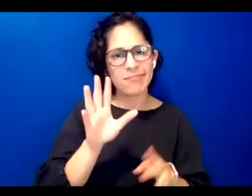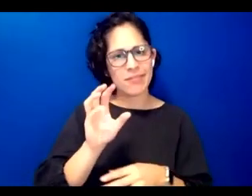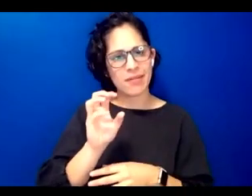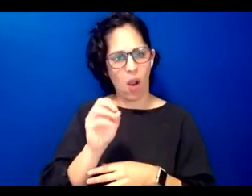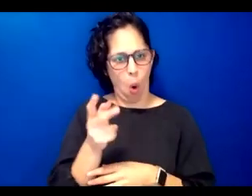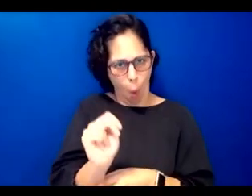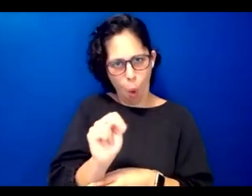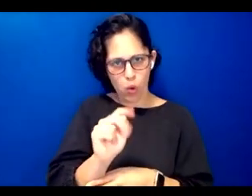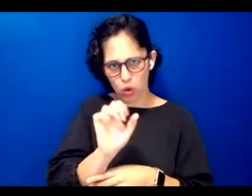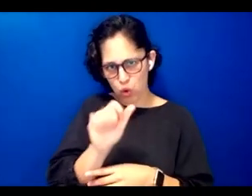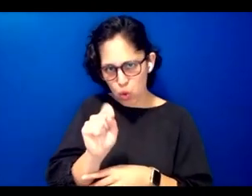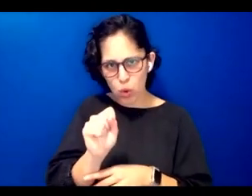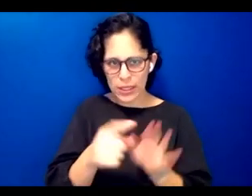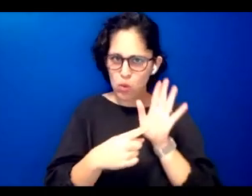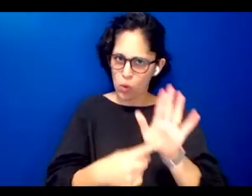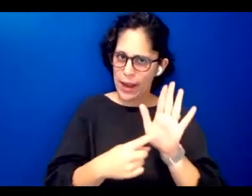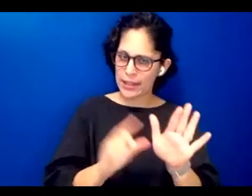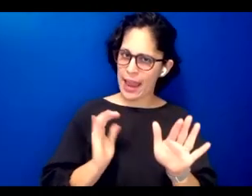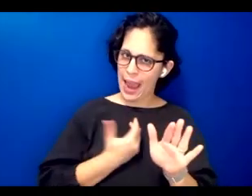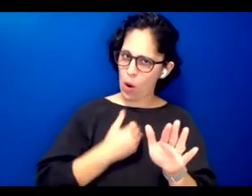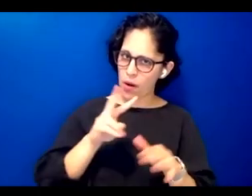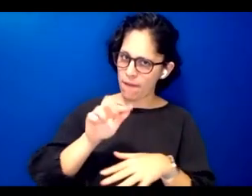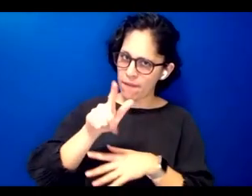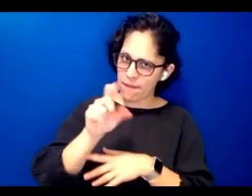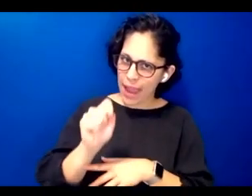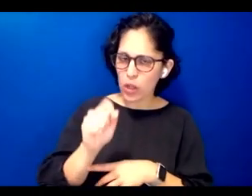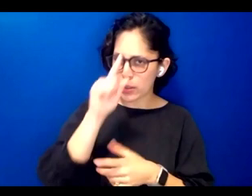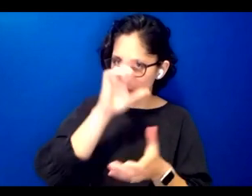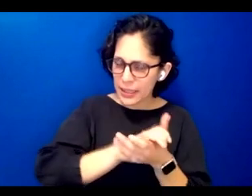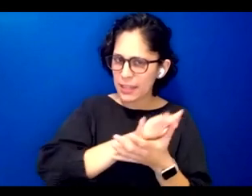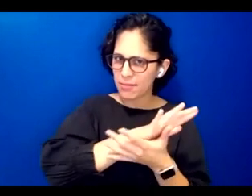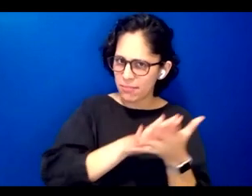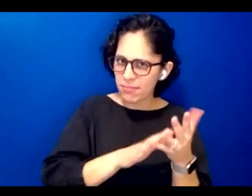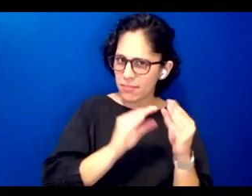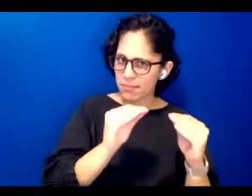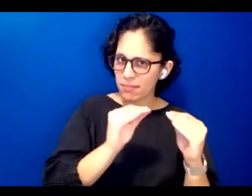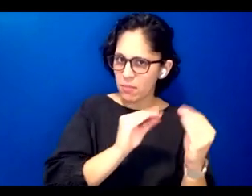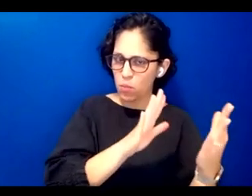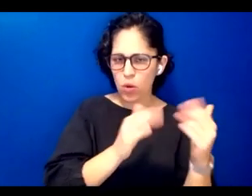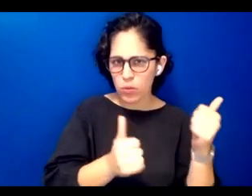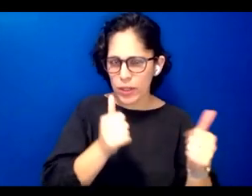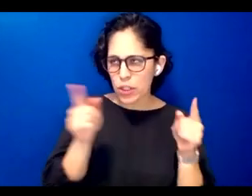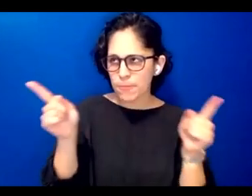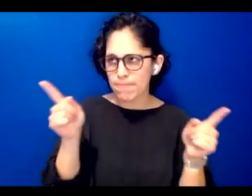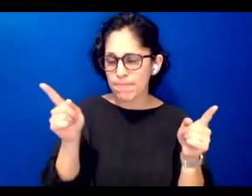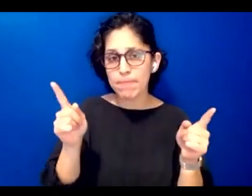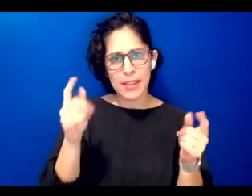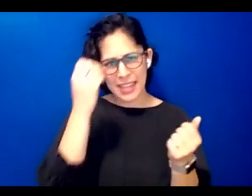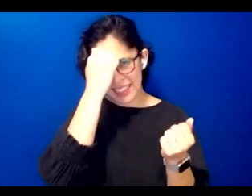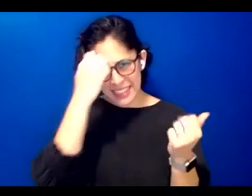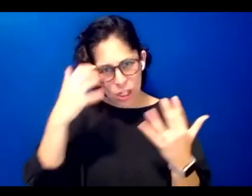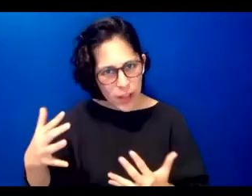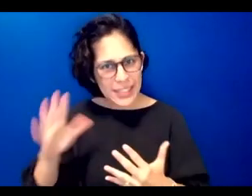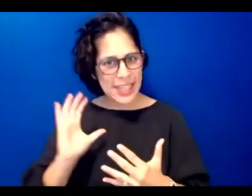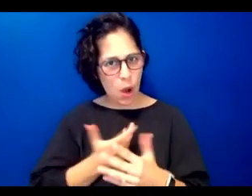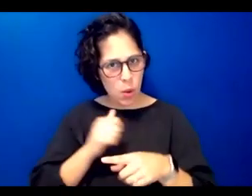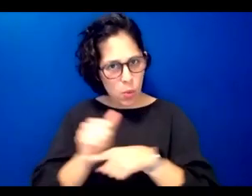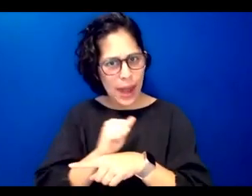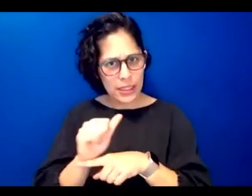our community values and pedagogy can decolonizing our practice create a positive effect on indigenous